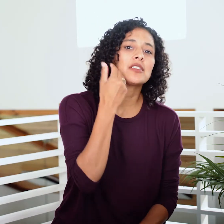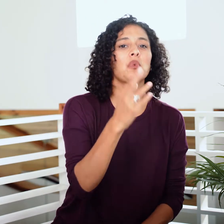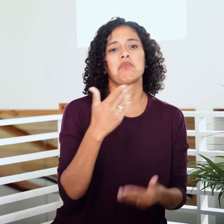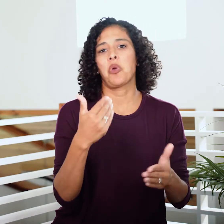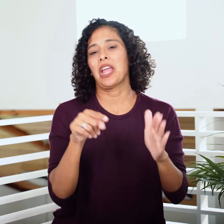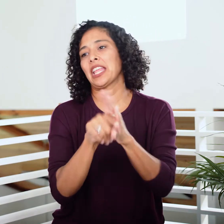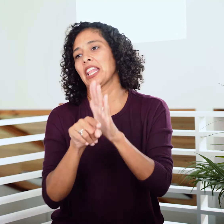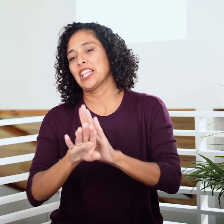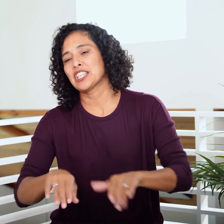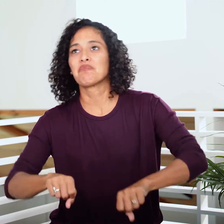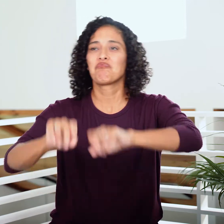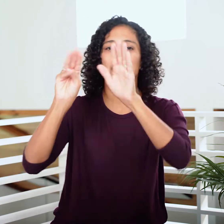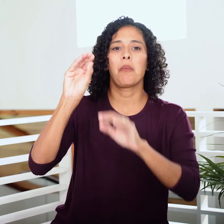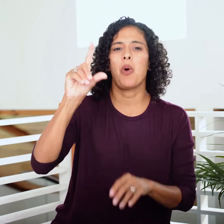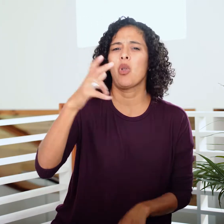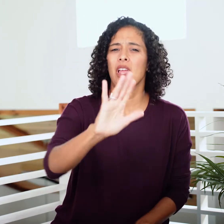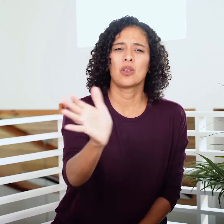or sacrificing children to Molech.